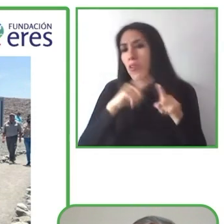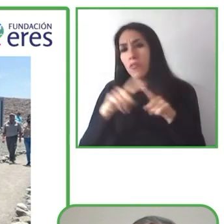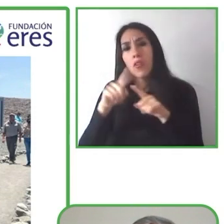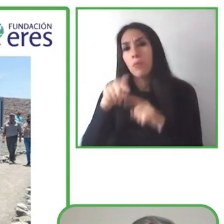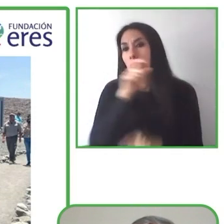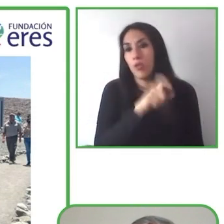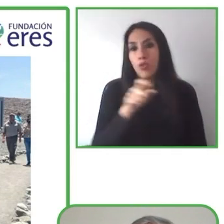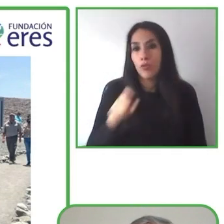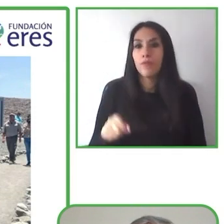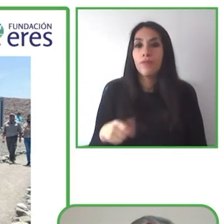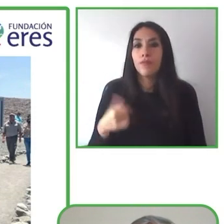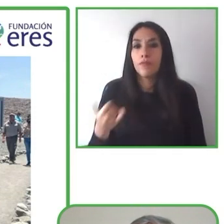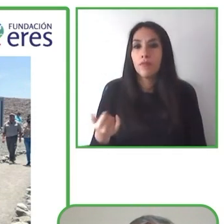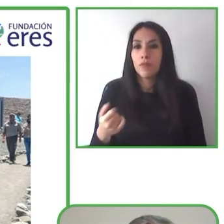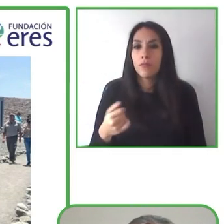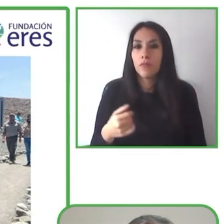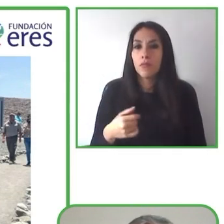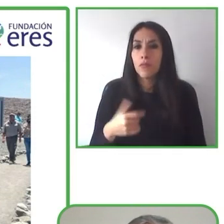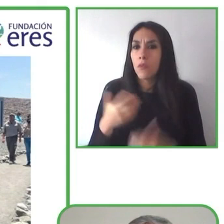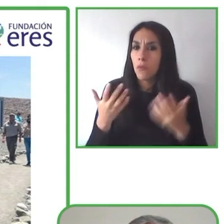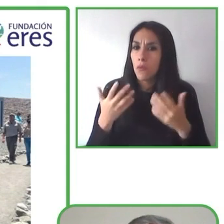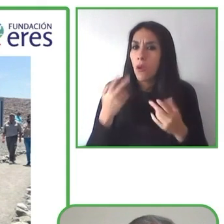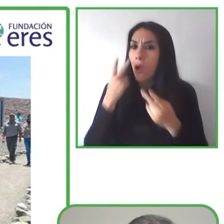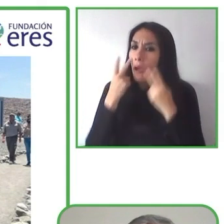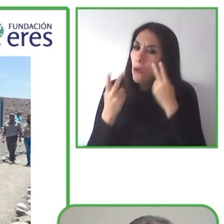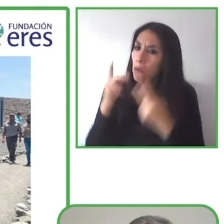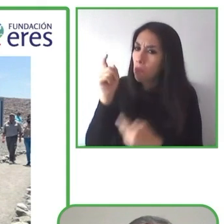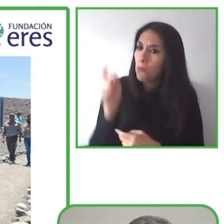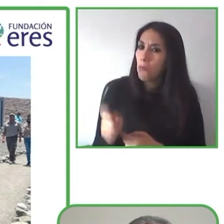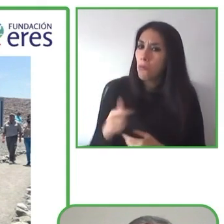have become a real reflection of their experience.